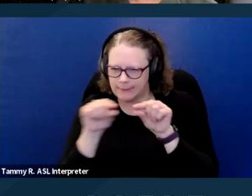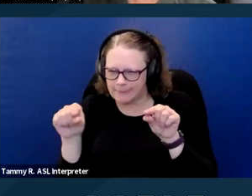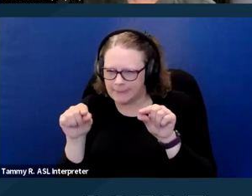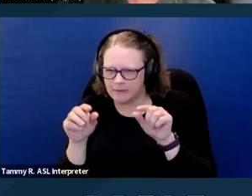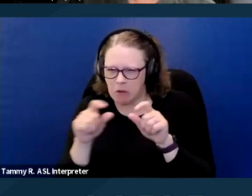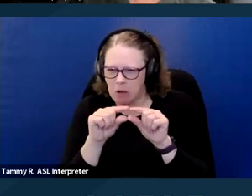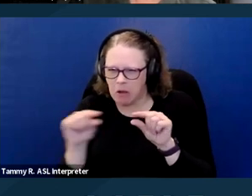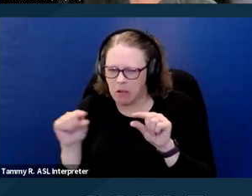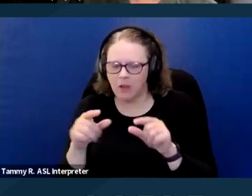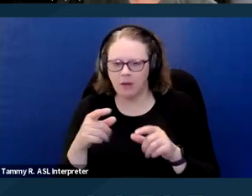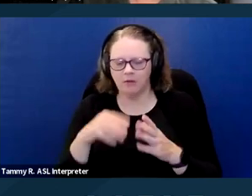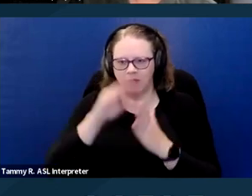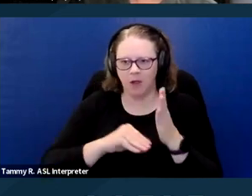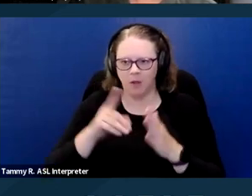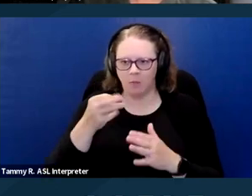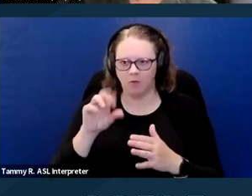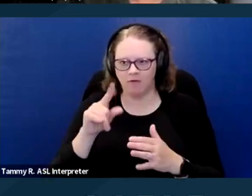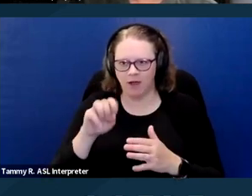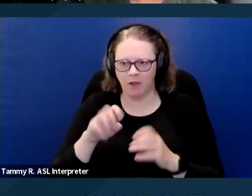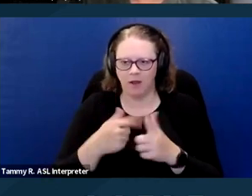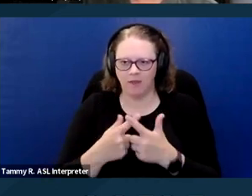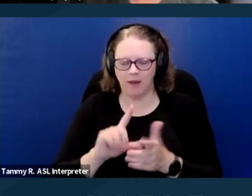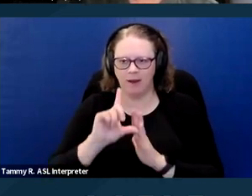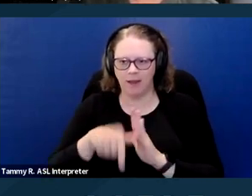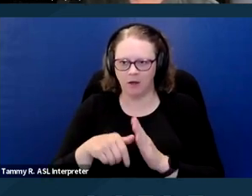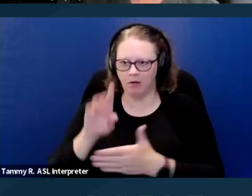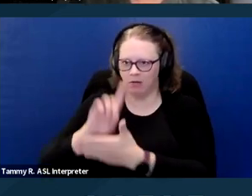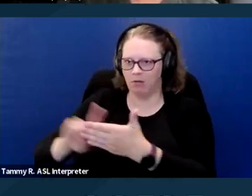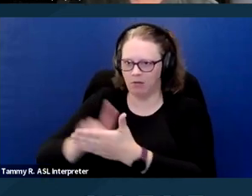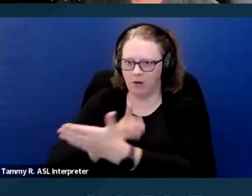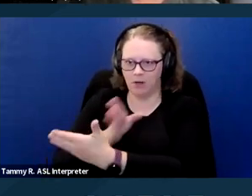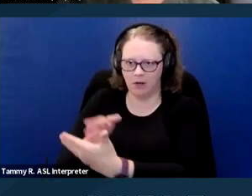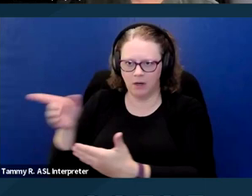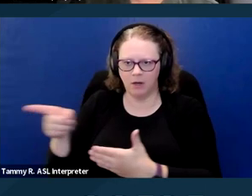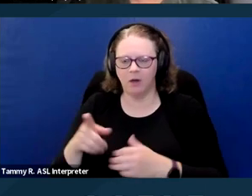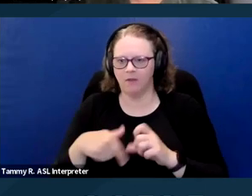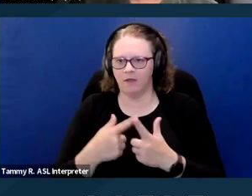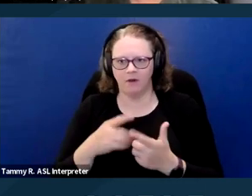and later are discriminated against, there's a waiver of liability, there's mandated arbitration.